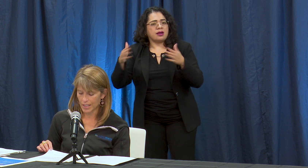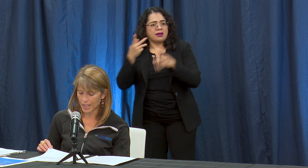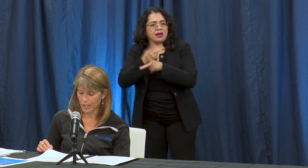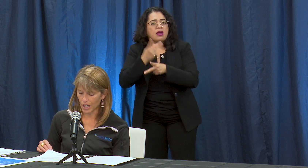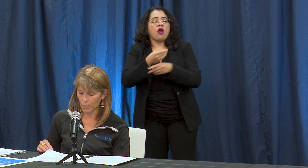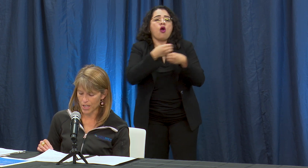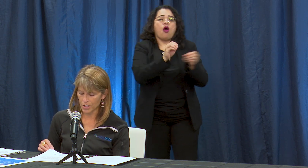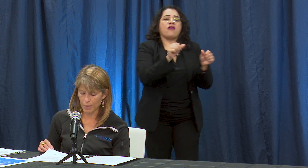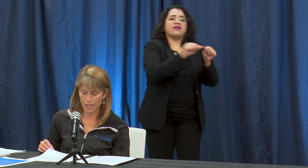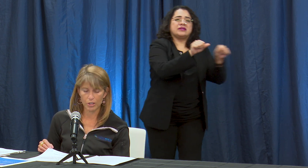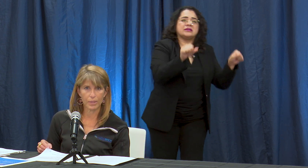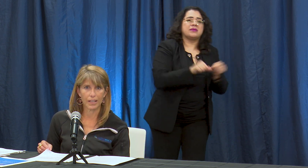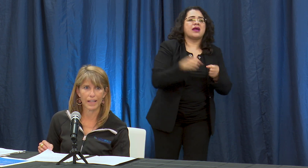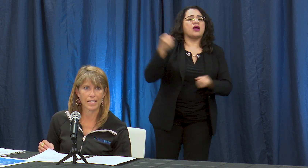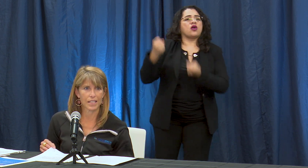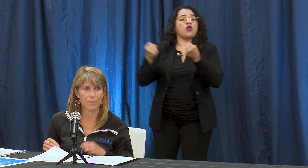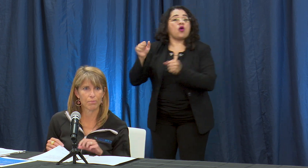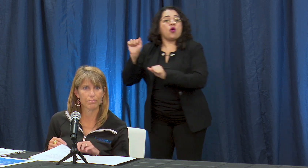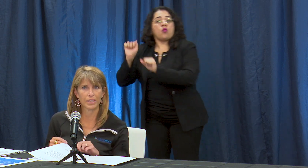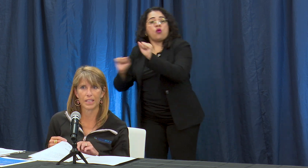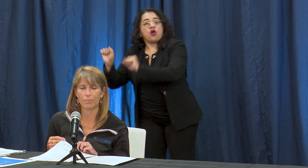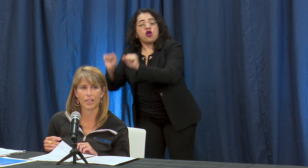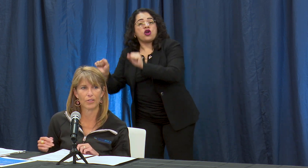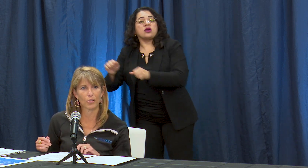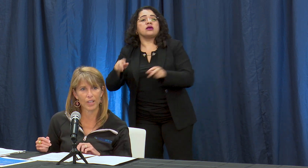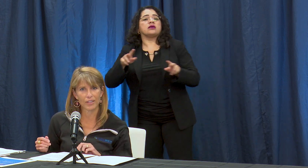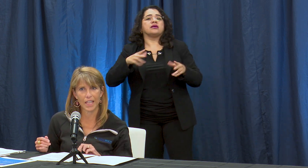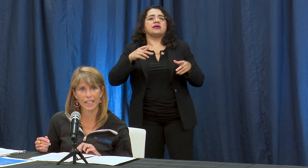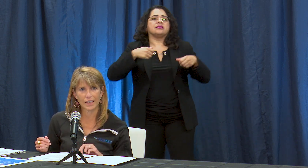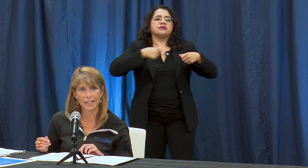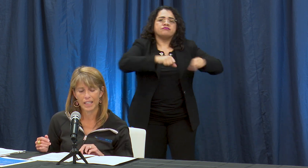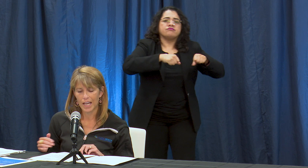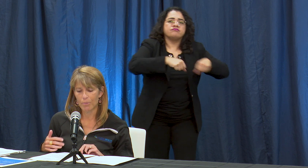car washes, pet grooming, landscape companies, those kinds of things have